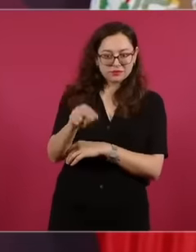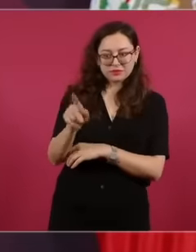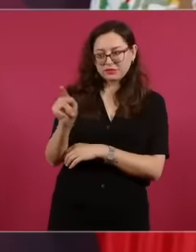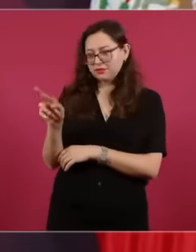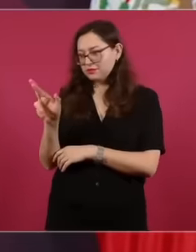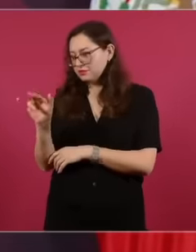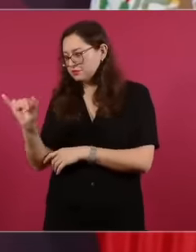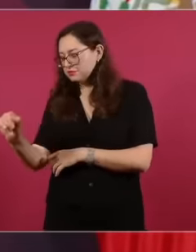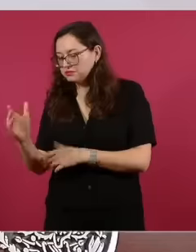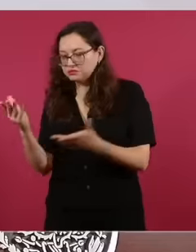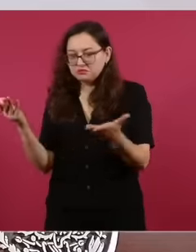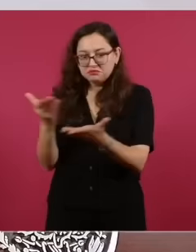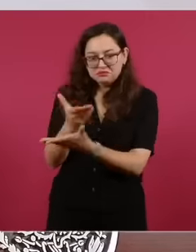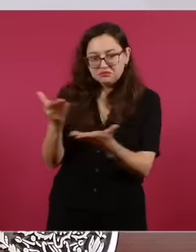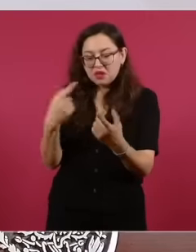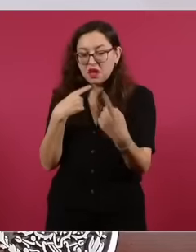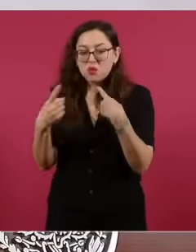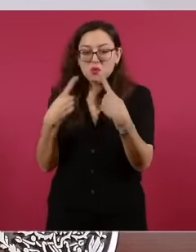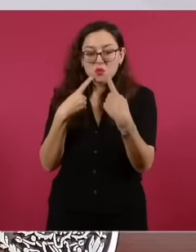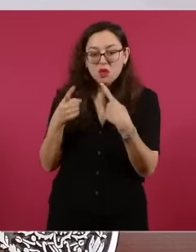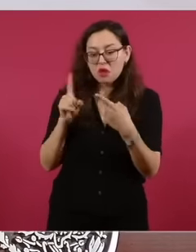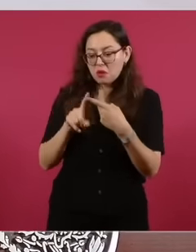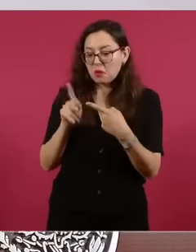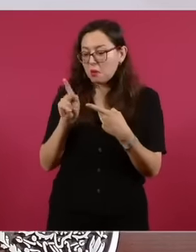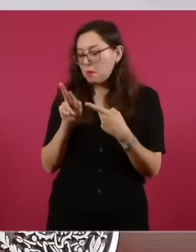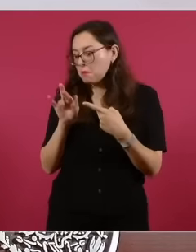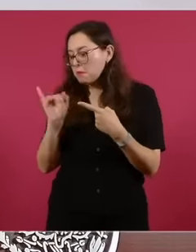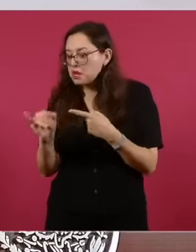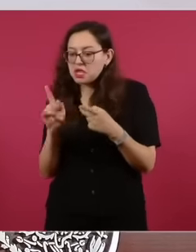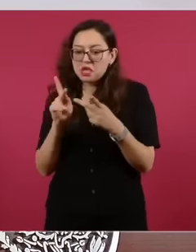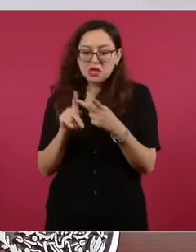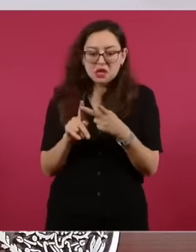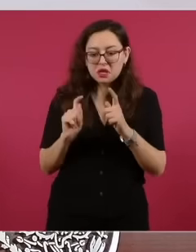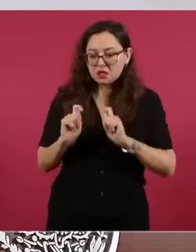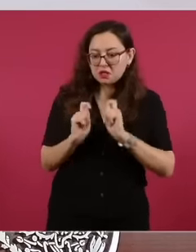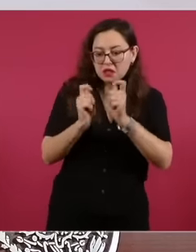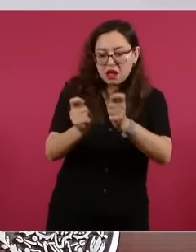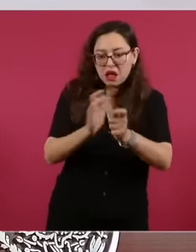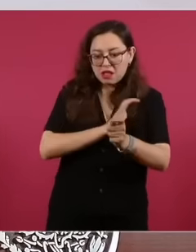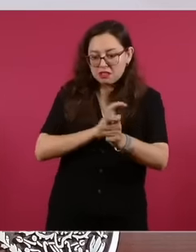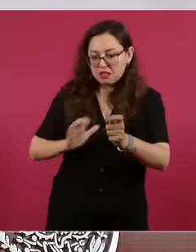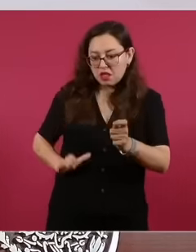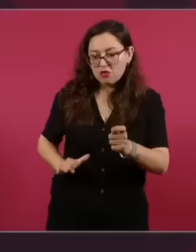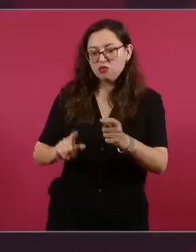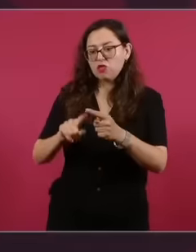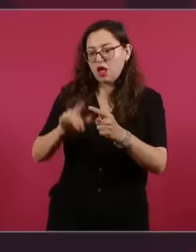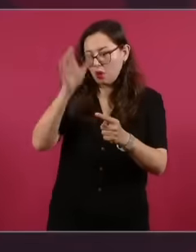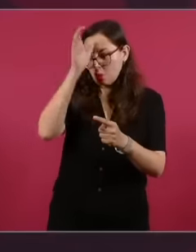and the State of Mexico for the PRI the candidacy